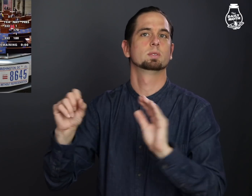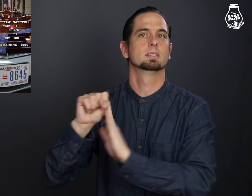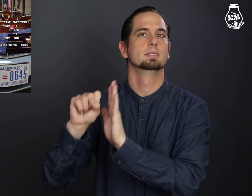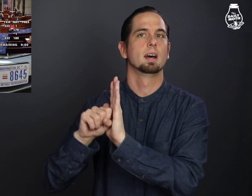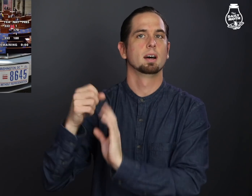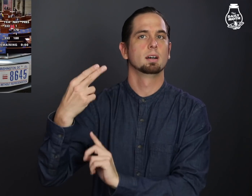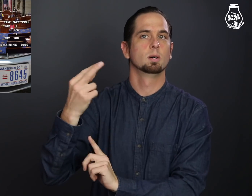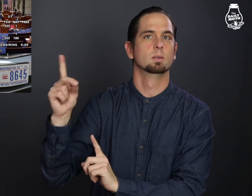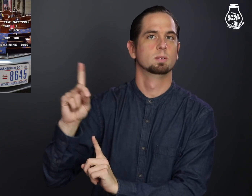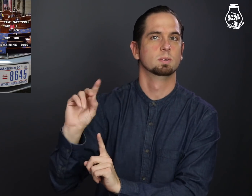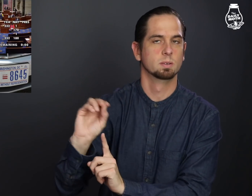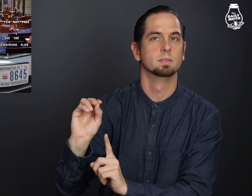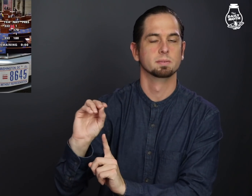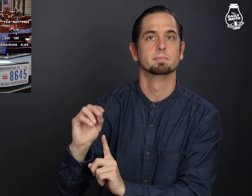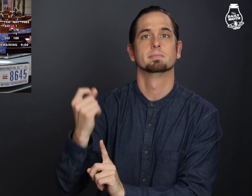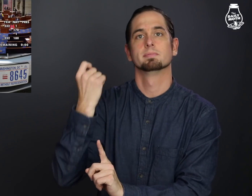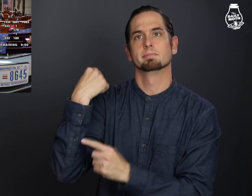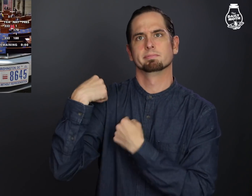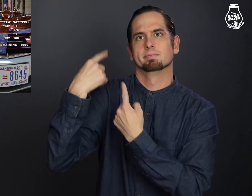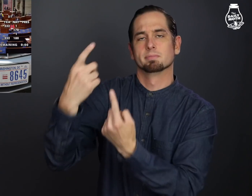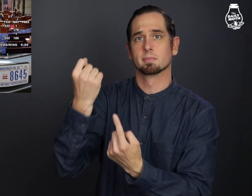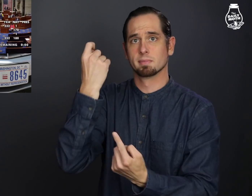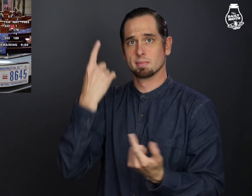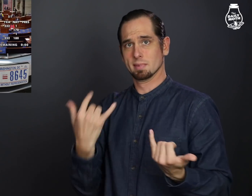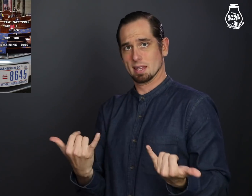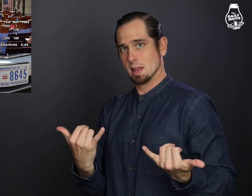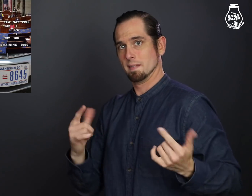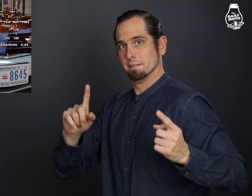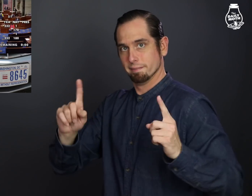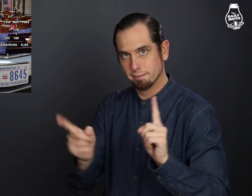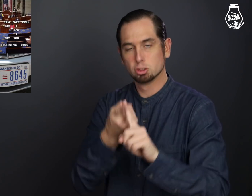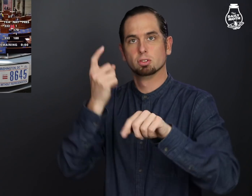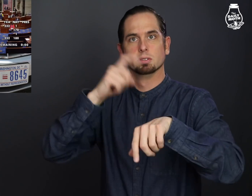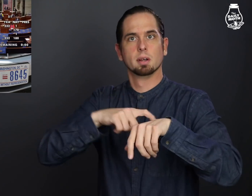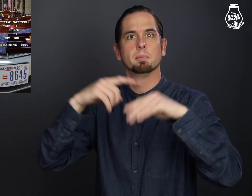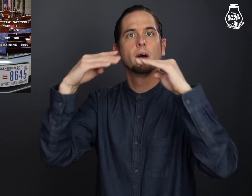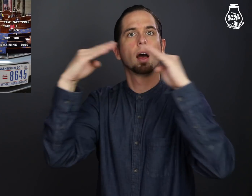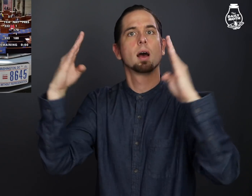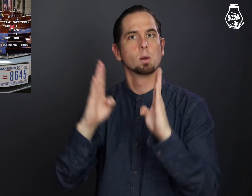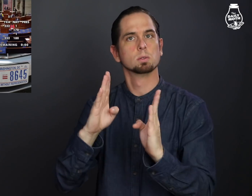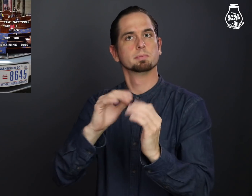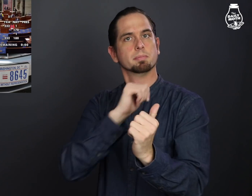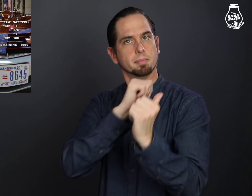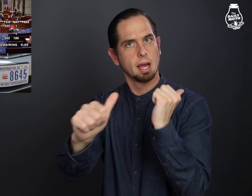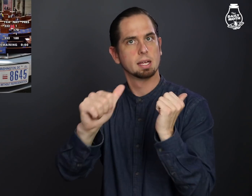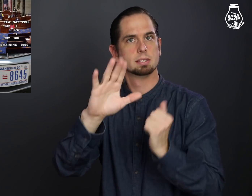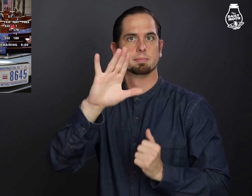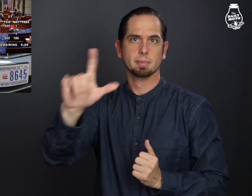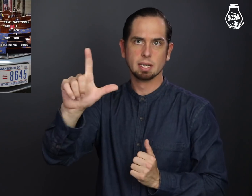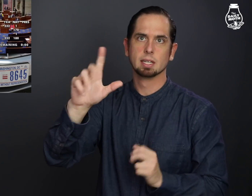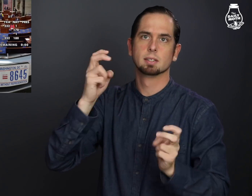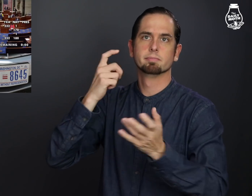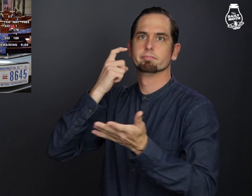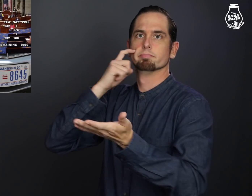But they have no representation. It is the first time that the House passed a bill